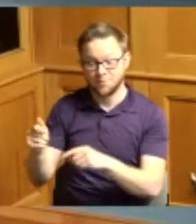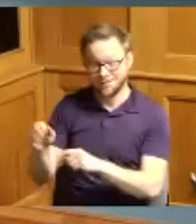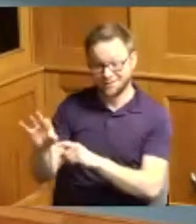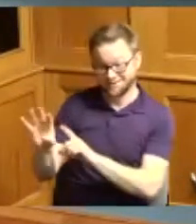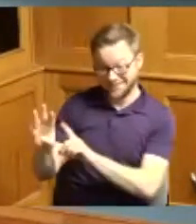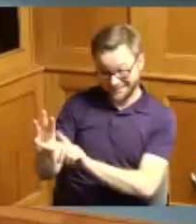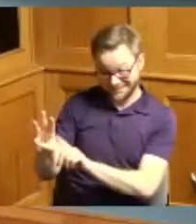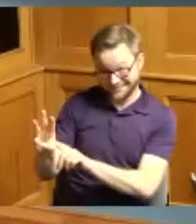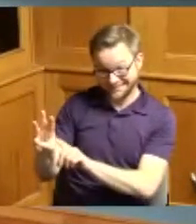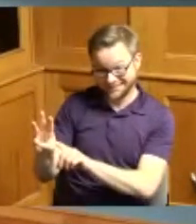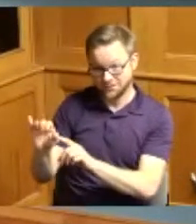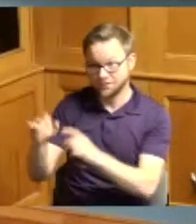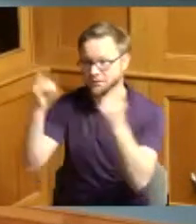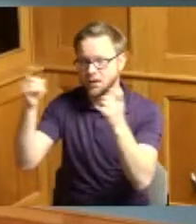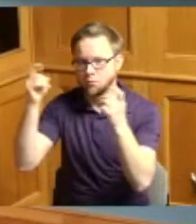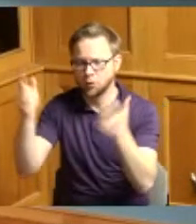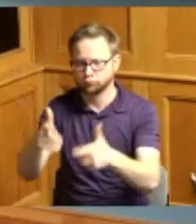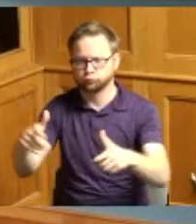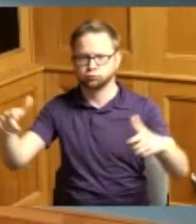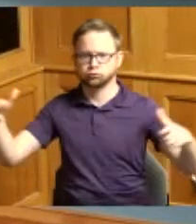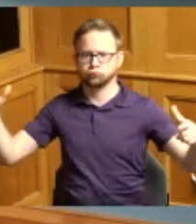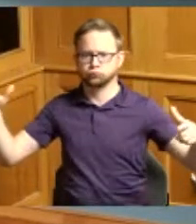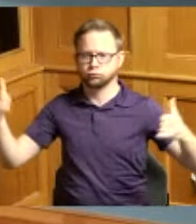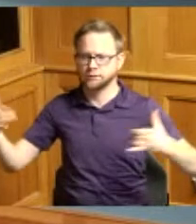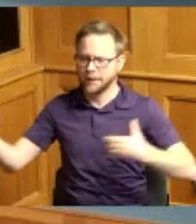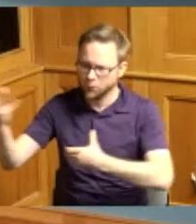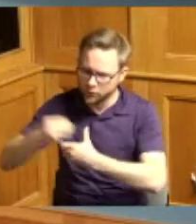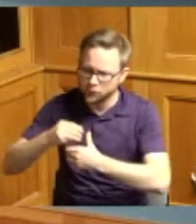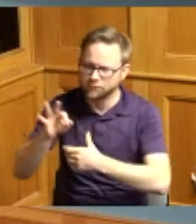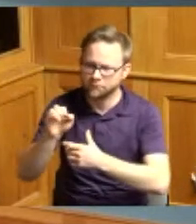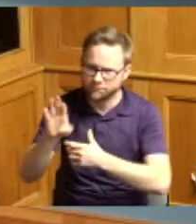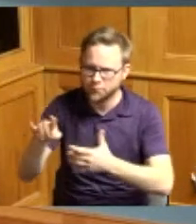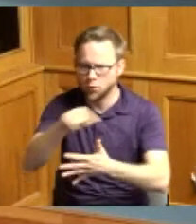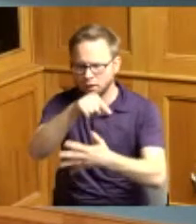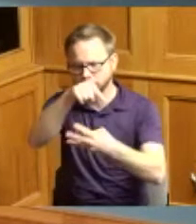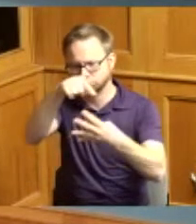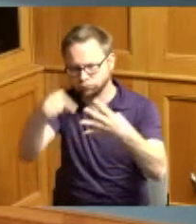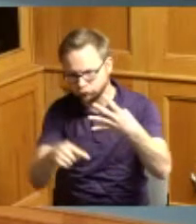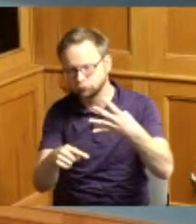this celebration was expanded to include the entire month of February and today Black History